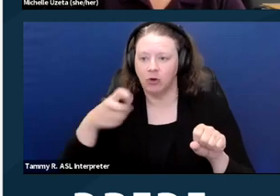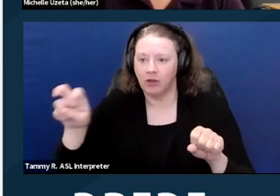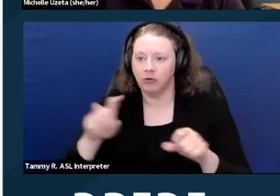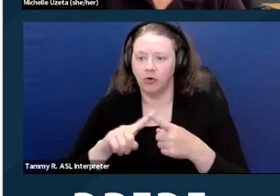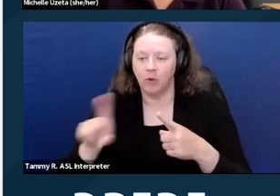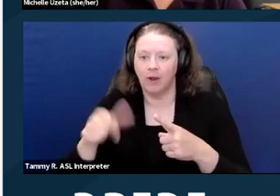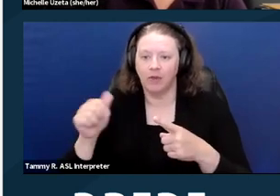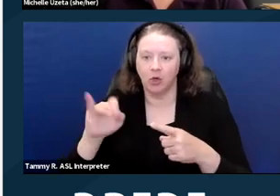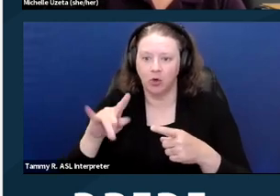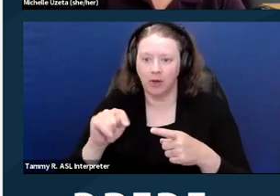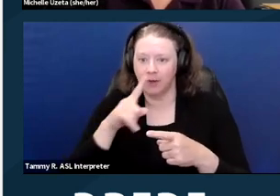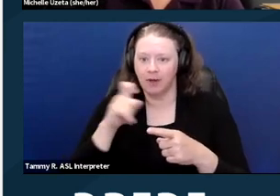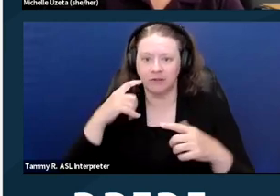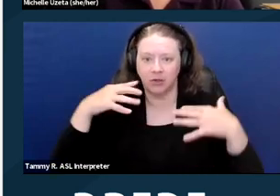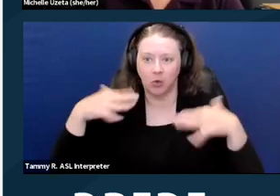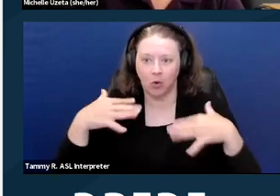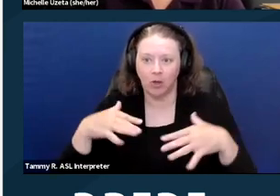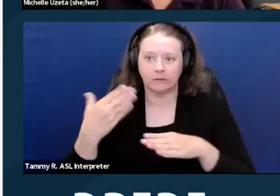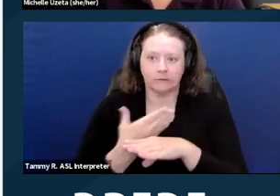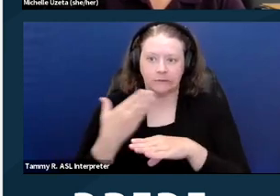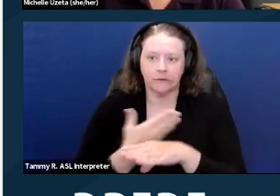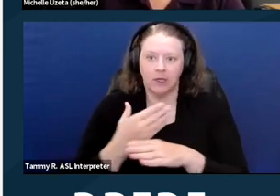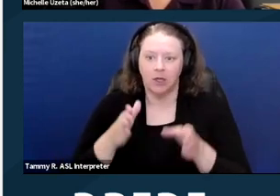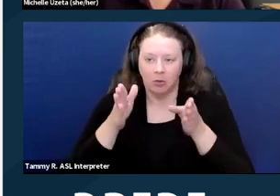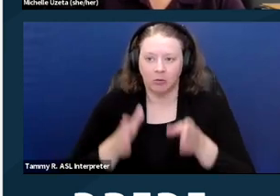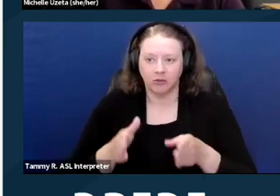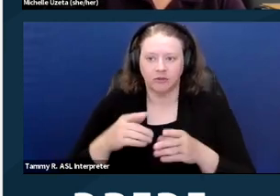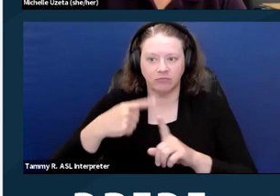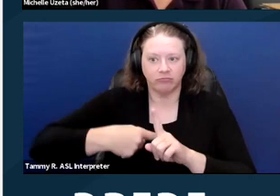I had a client who had post-traumatic stress disorder,